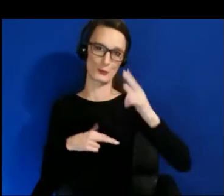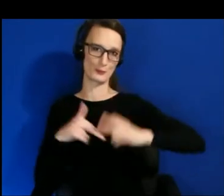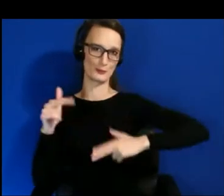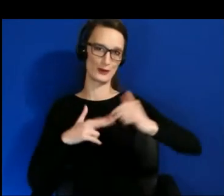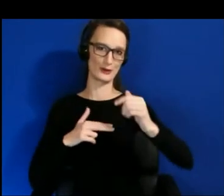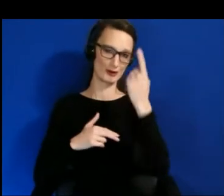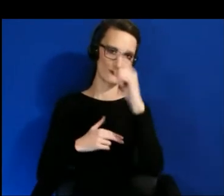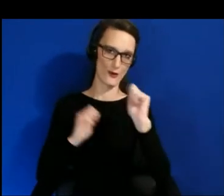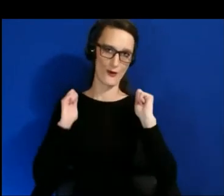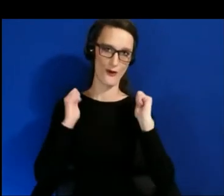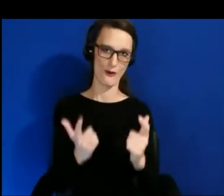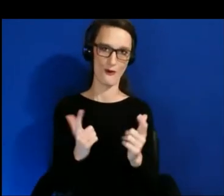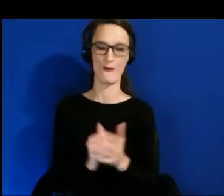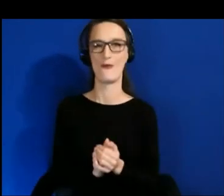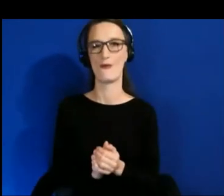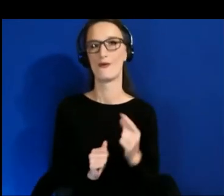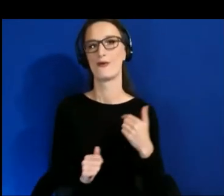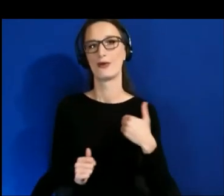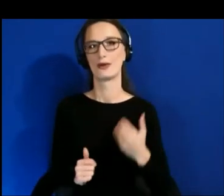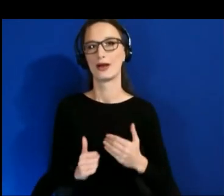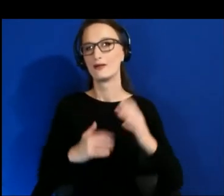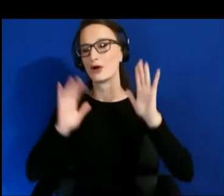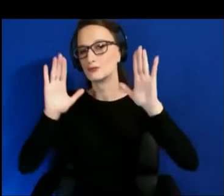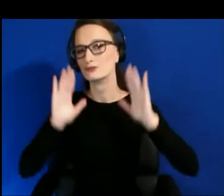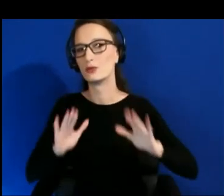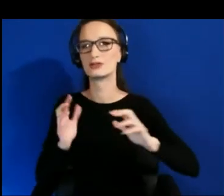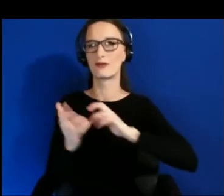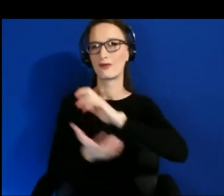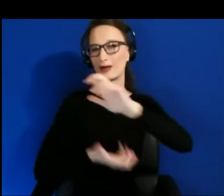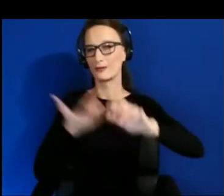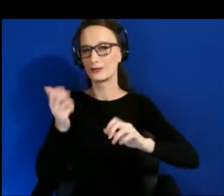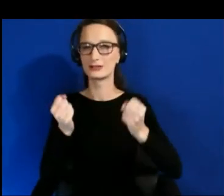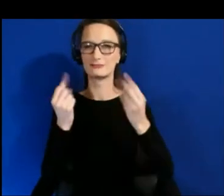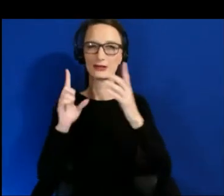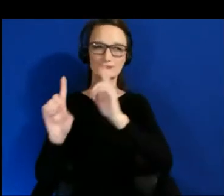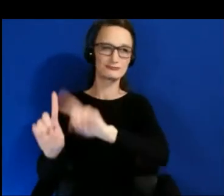We have a wonderful combination of perspectives to share from our panelists today.